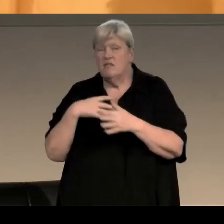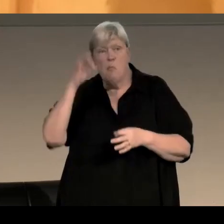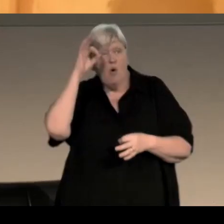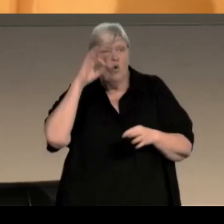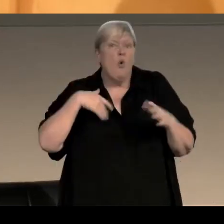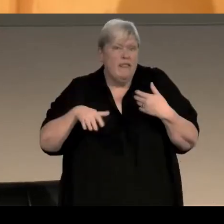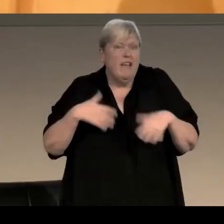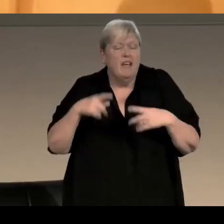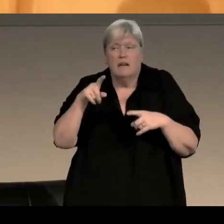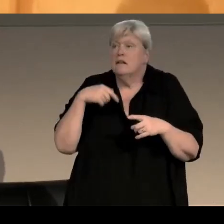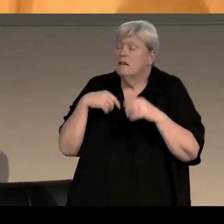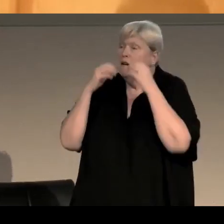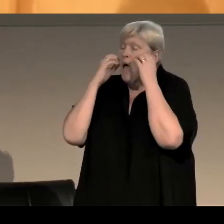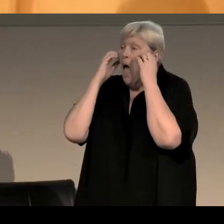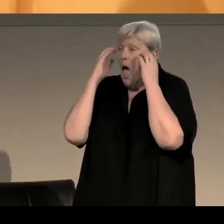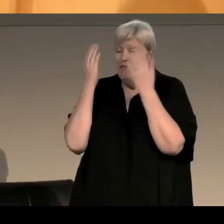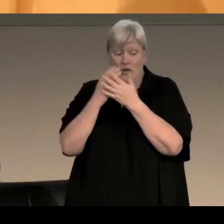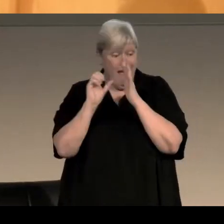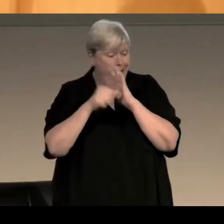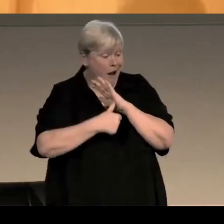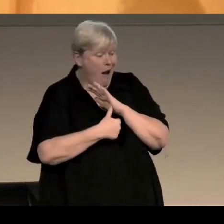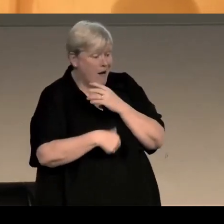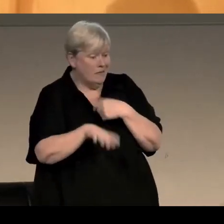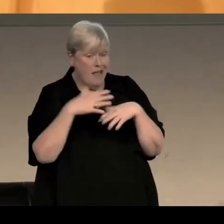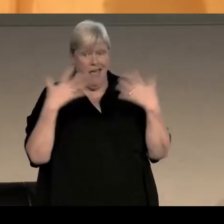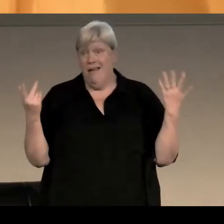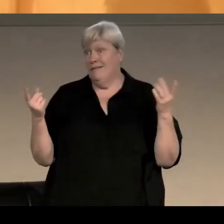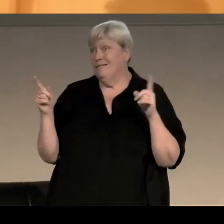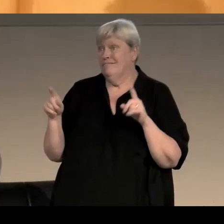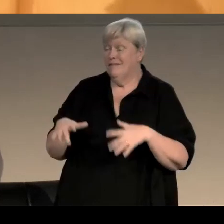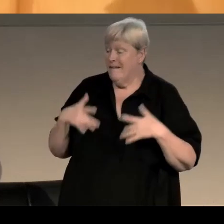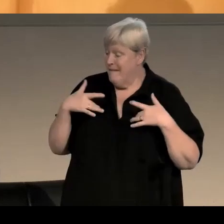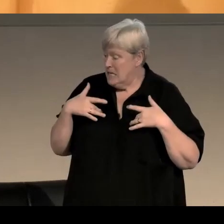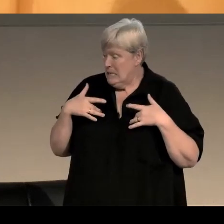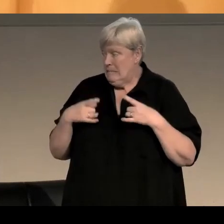you know, and so it was really hard to get any sense of what your sexuality might mean,